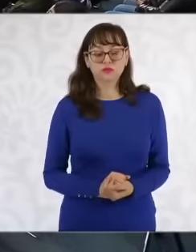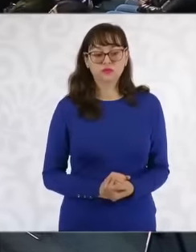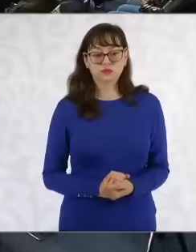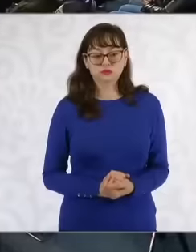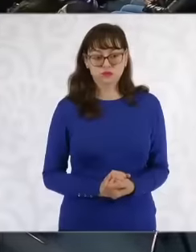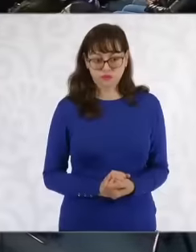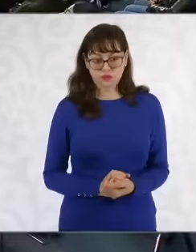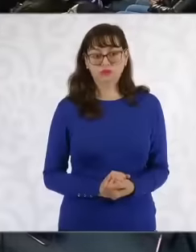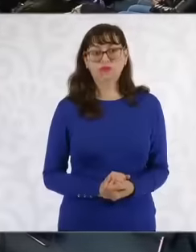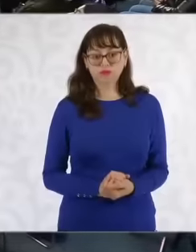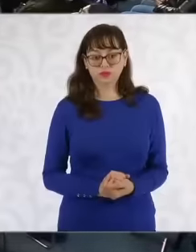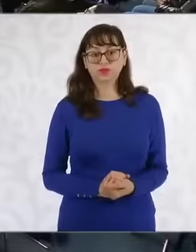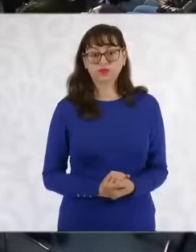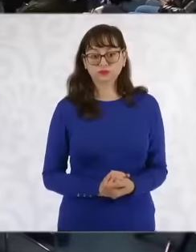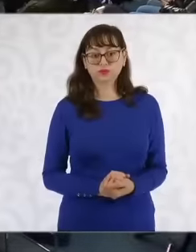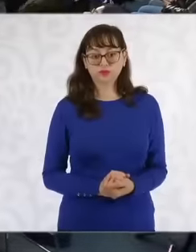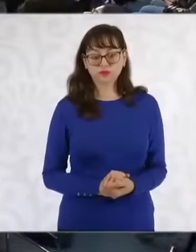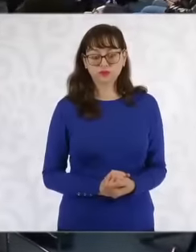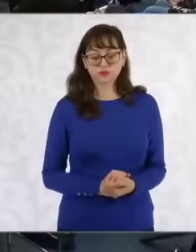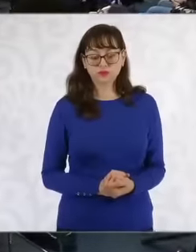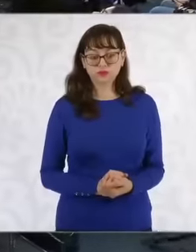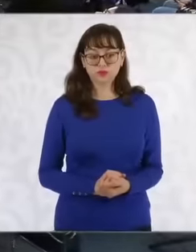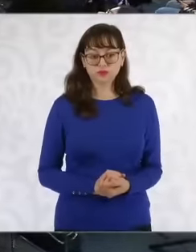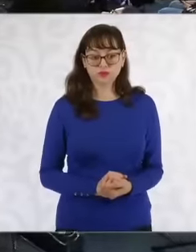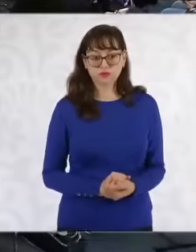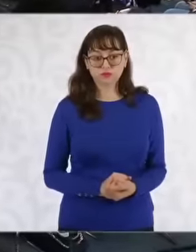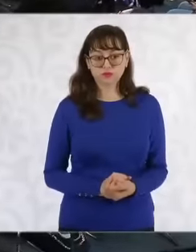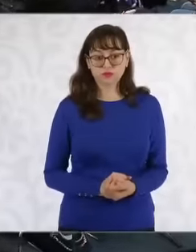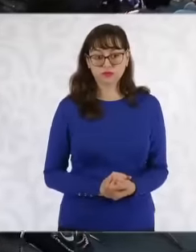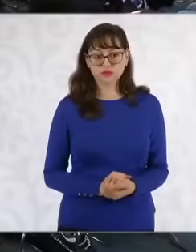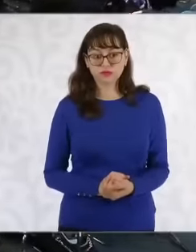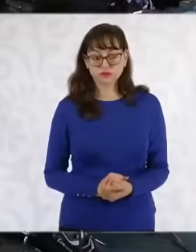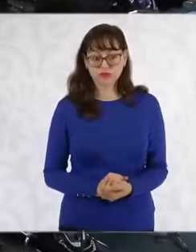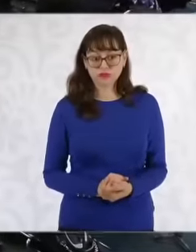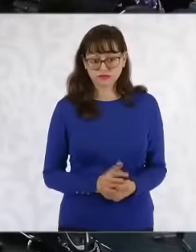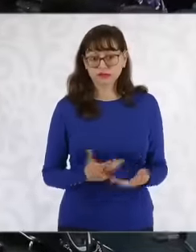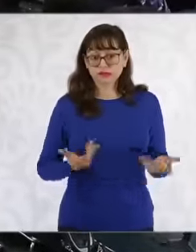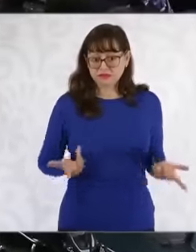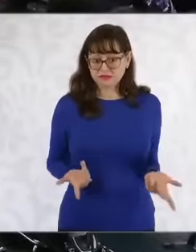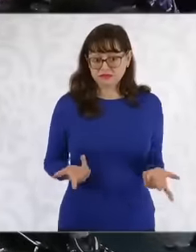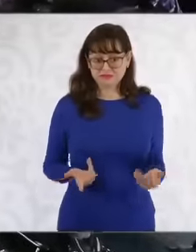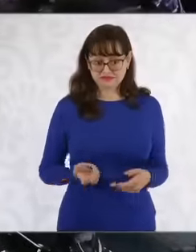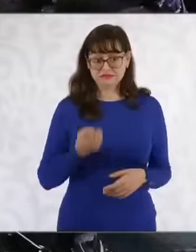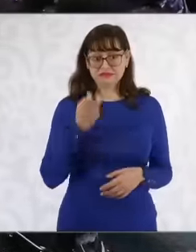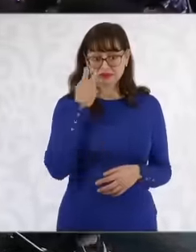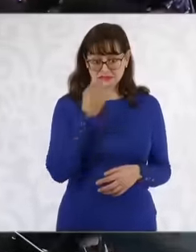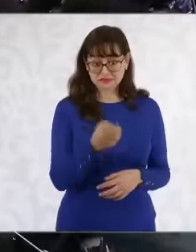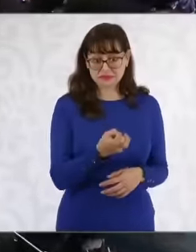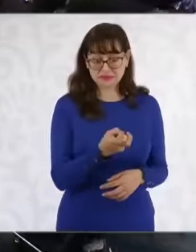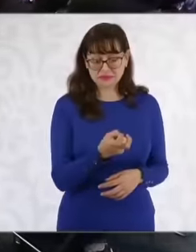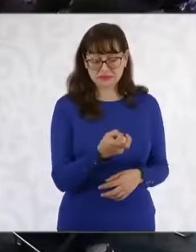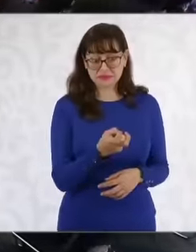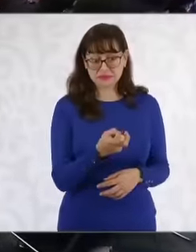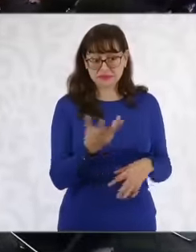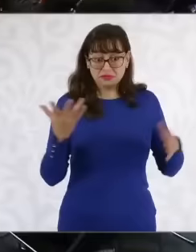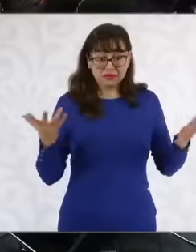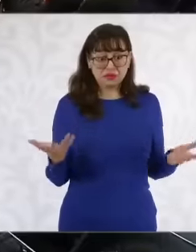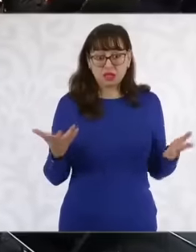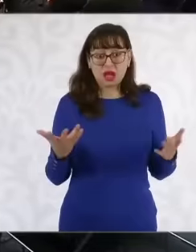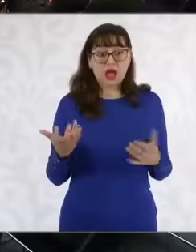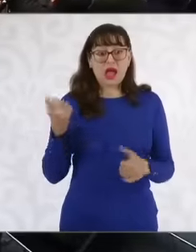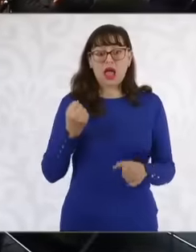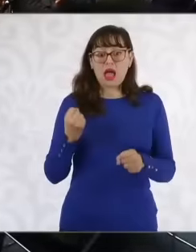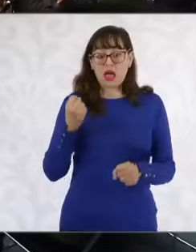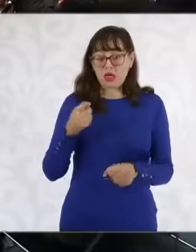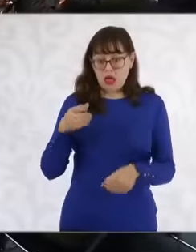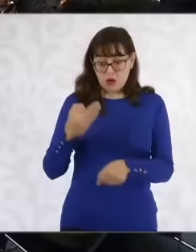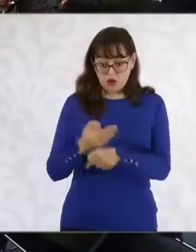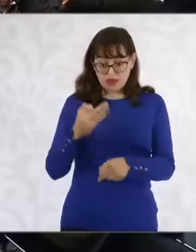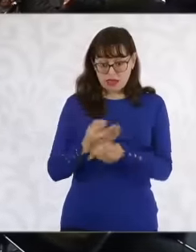one, that is, this is a survey that is not that they ask people in 2024 How did you feel